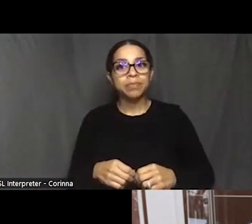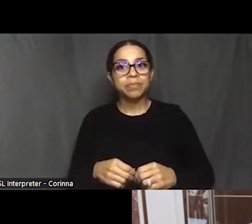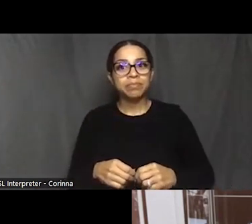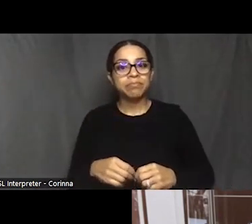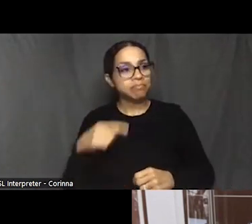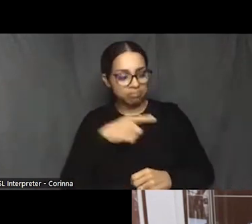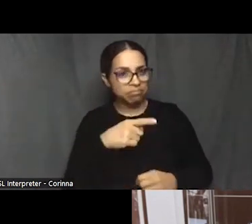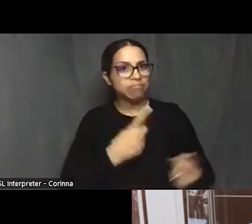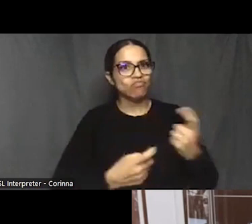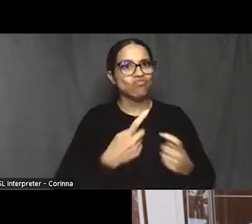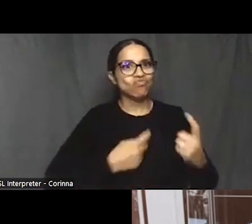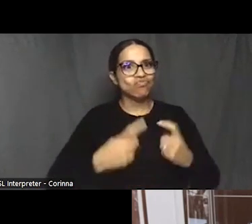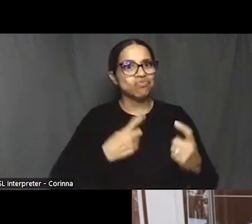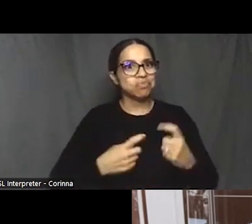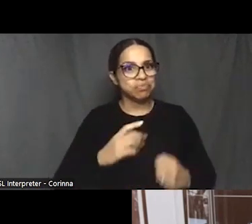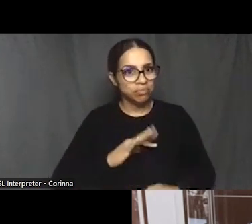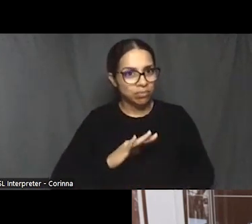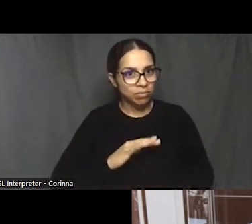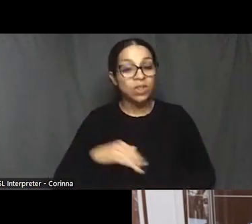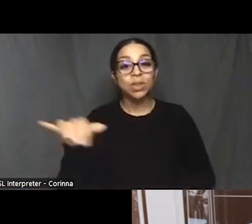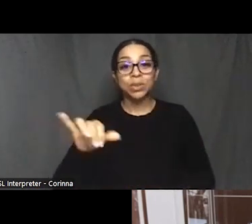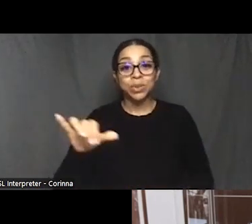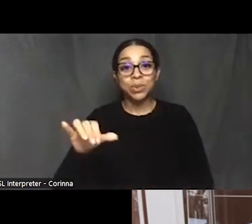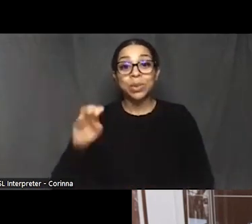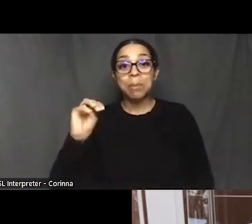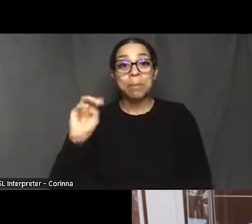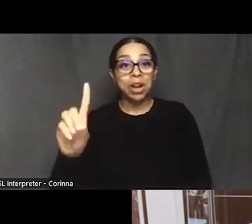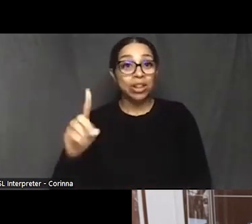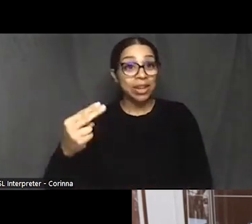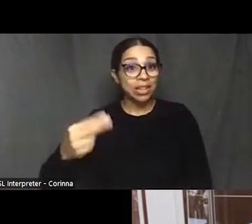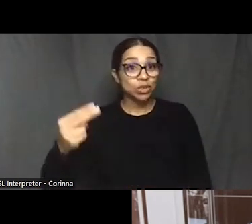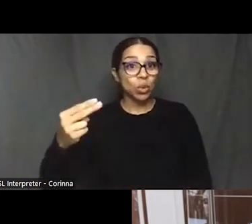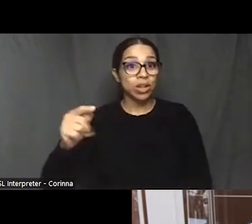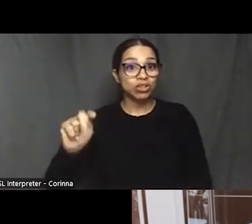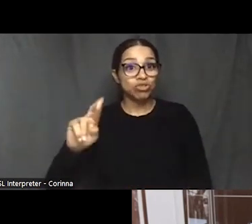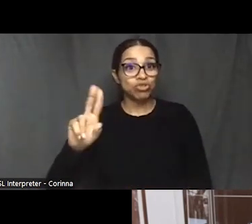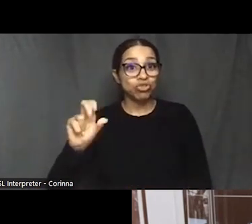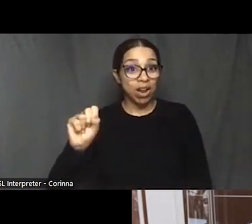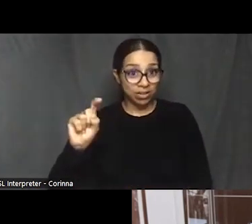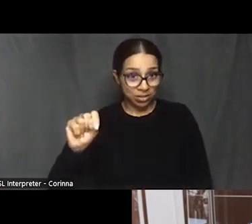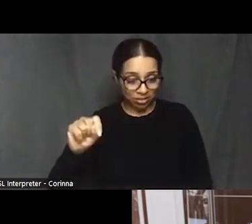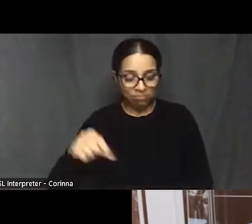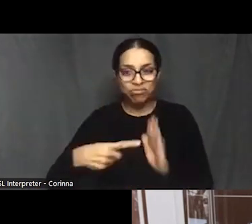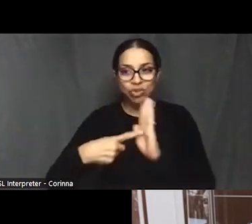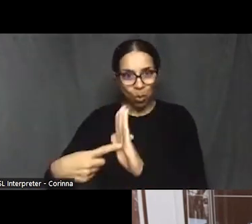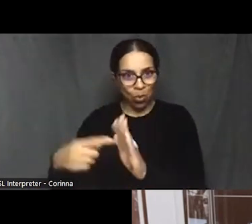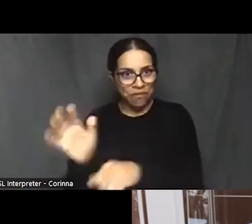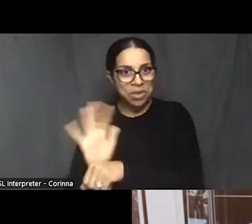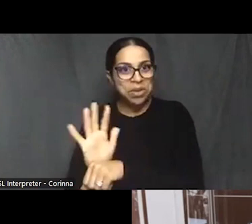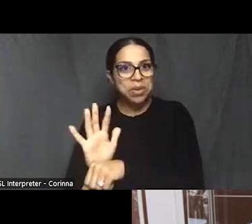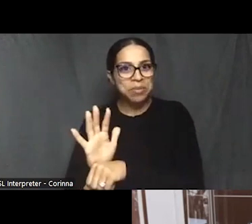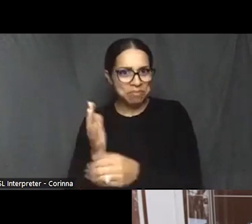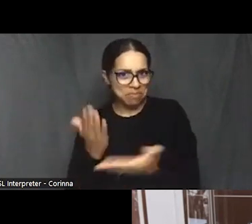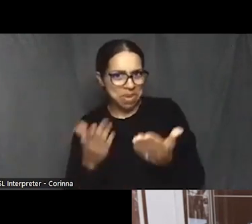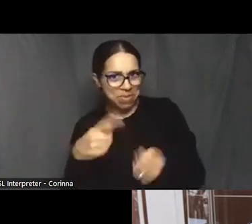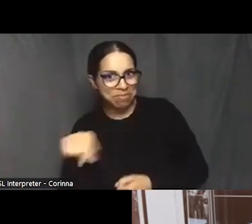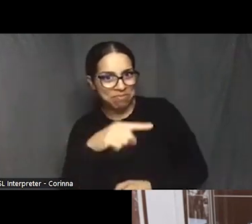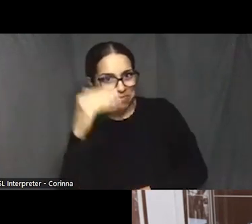in front of the Maryland Historic Trust, which, as you heard, did give Chanelle